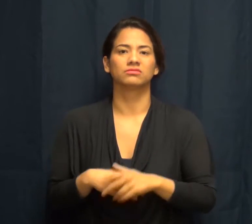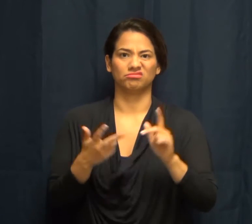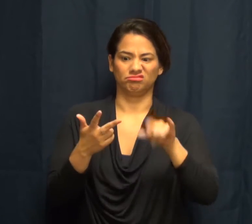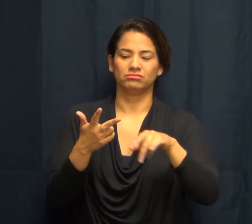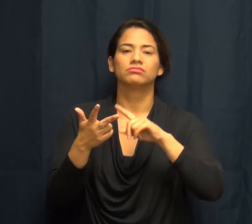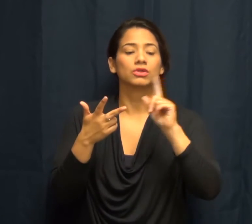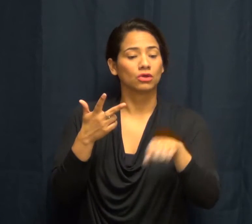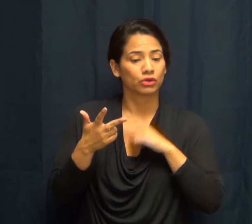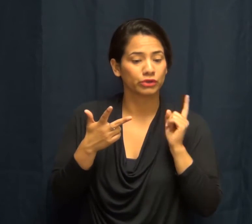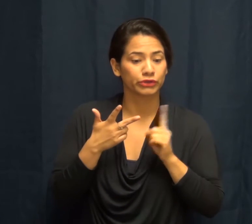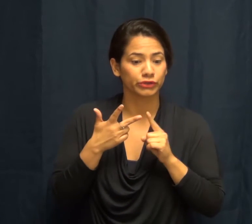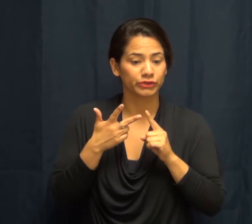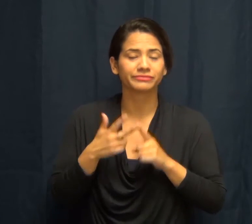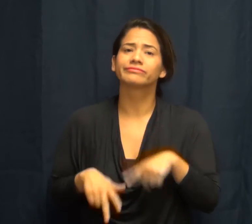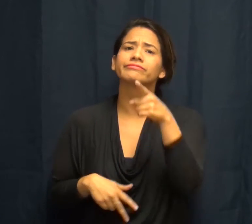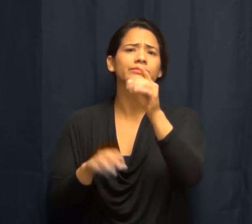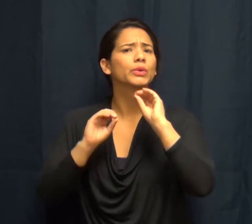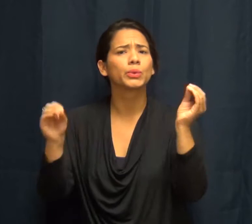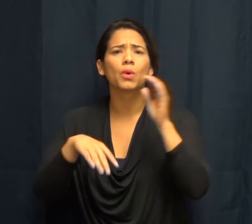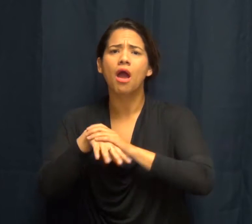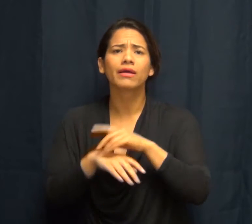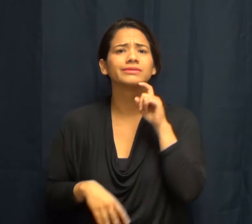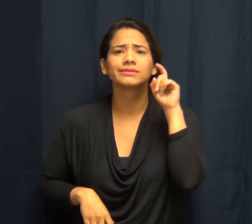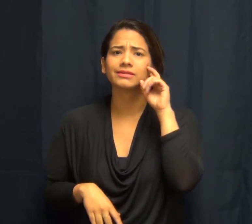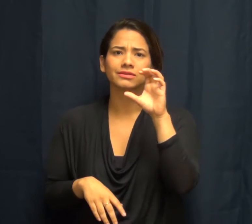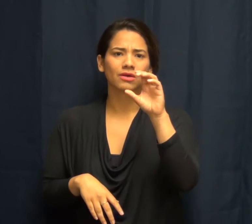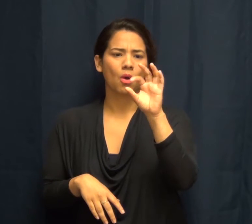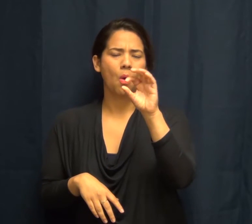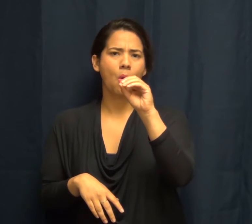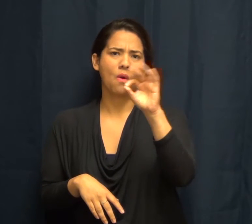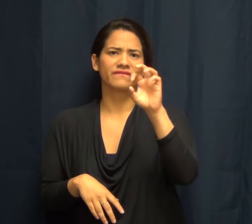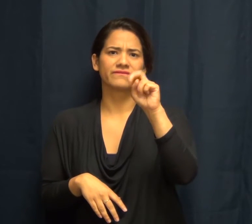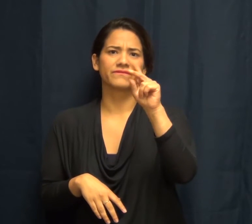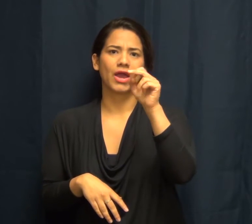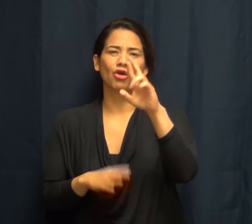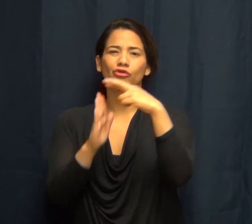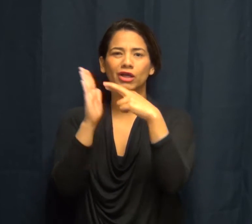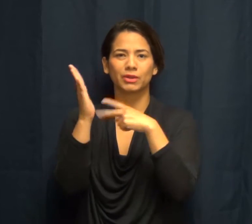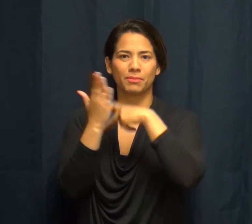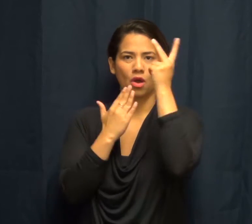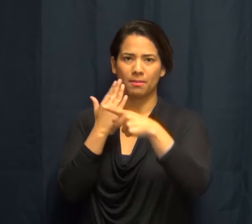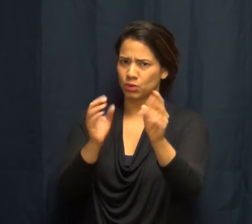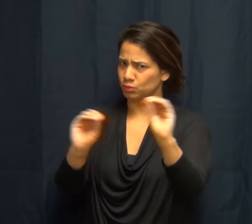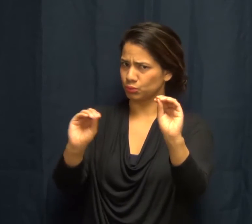3. None of you are registered on the sex offender registration program.